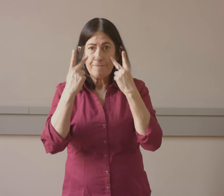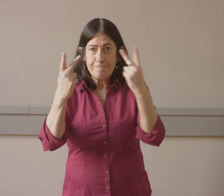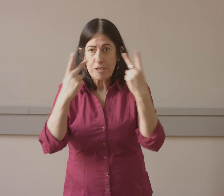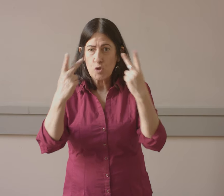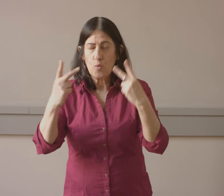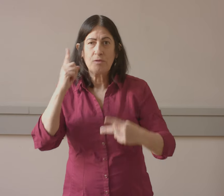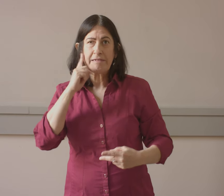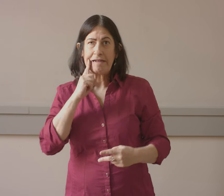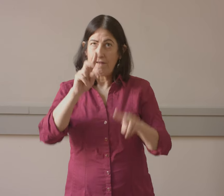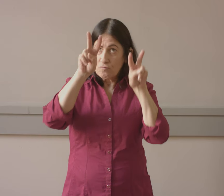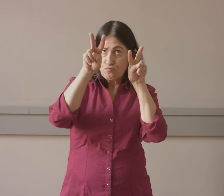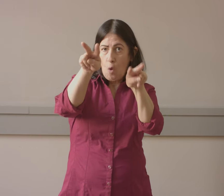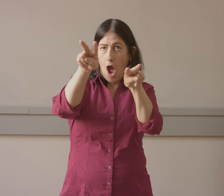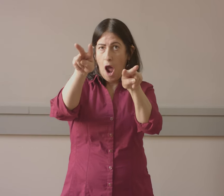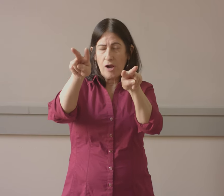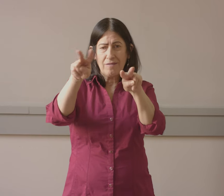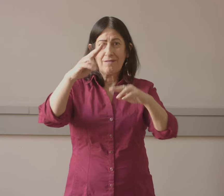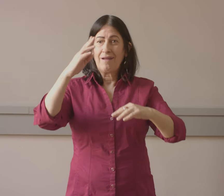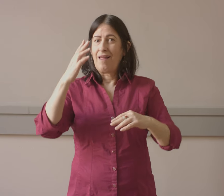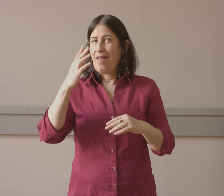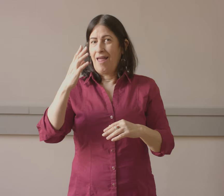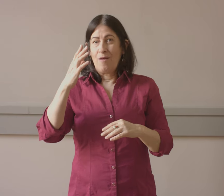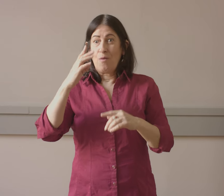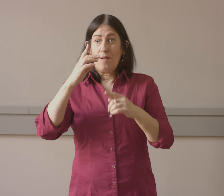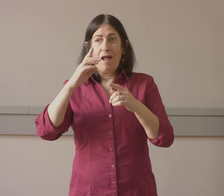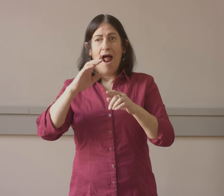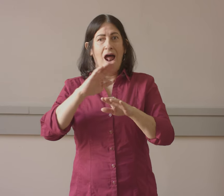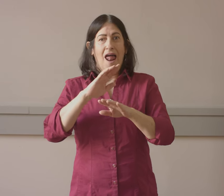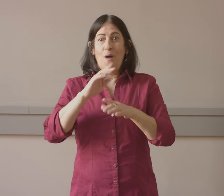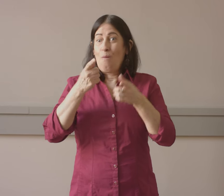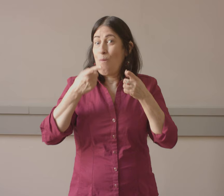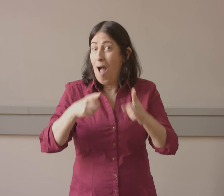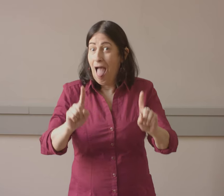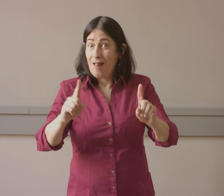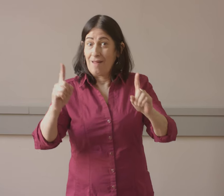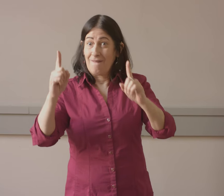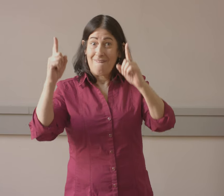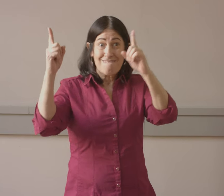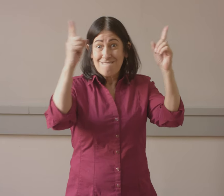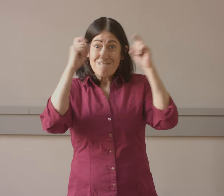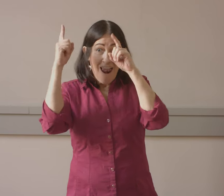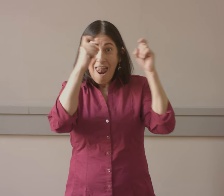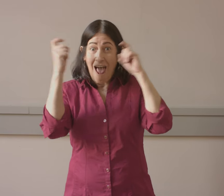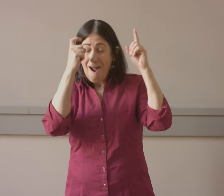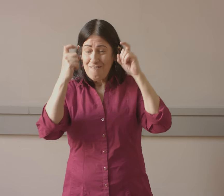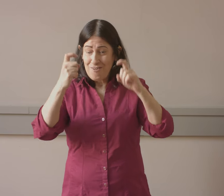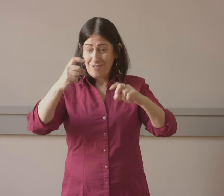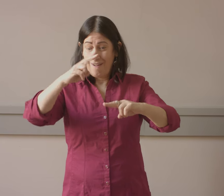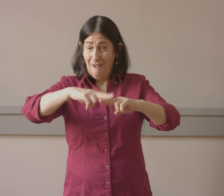clear visually that the deaf have access to watch. You can't allow photographers